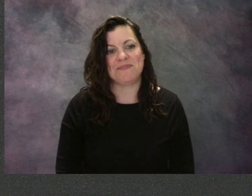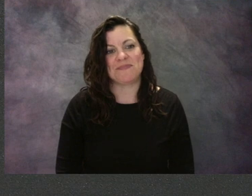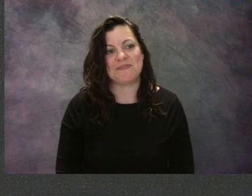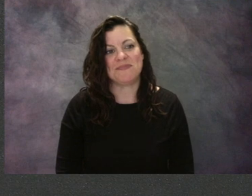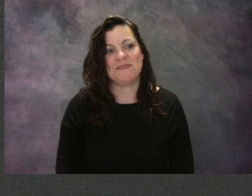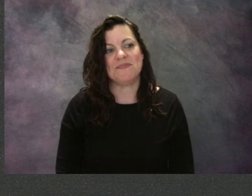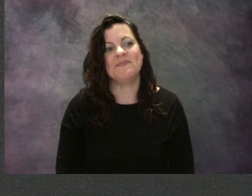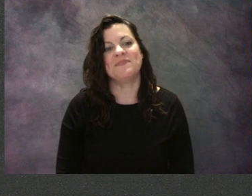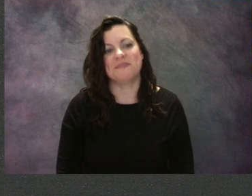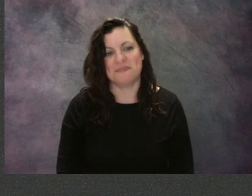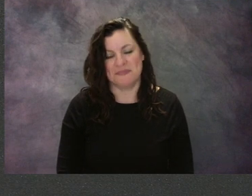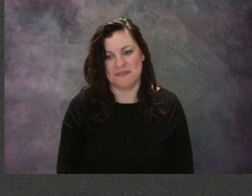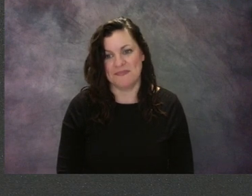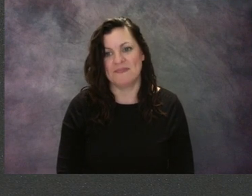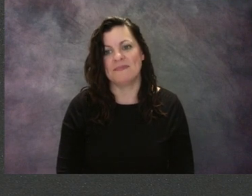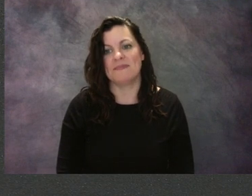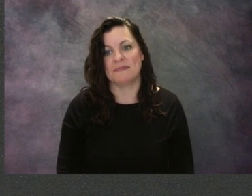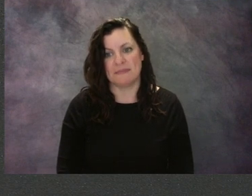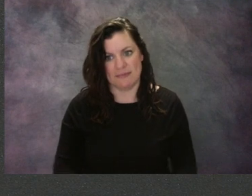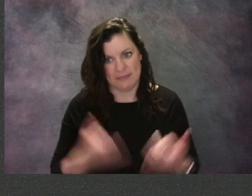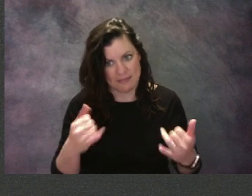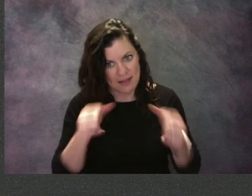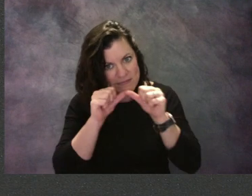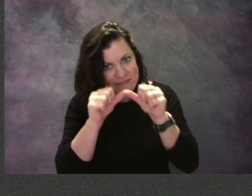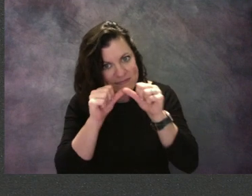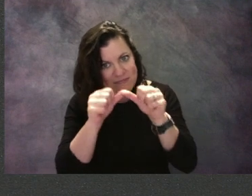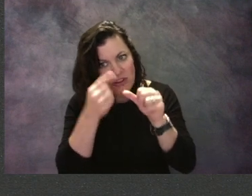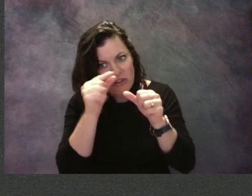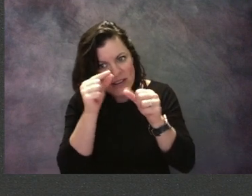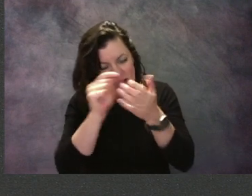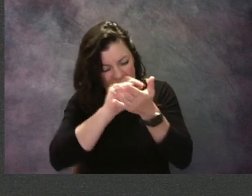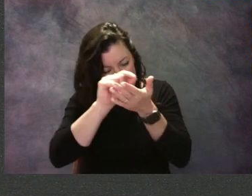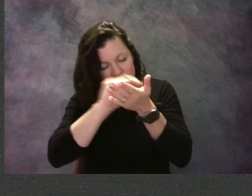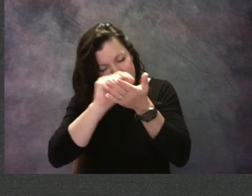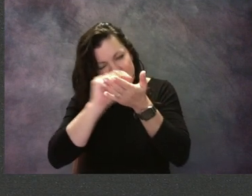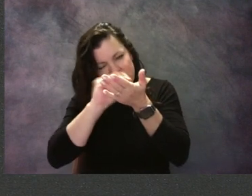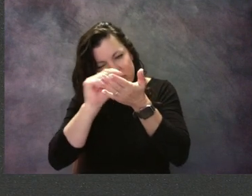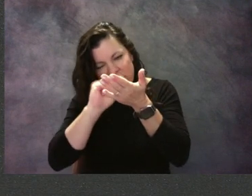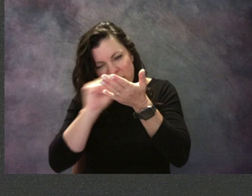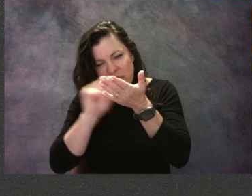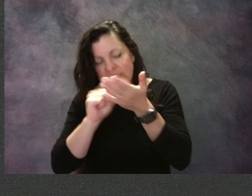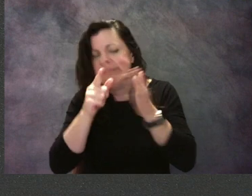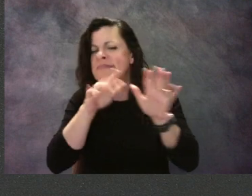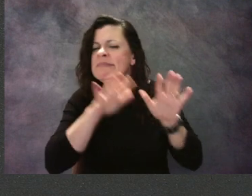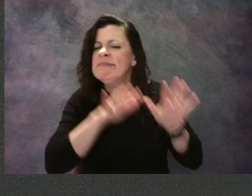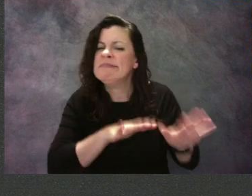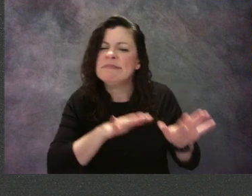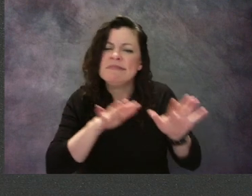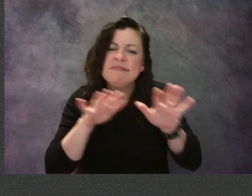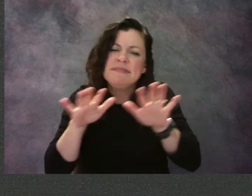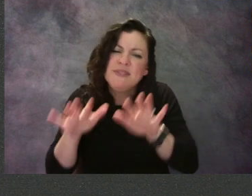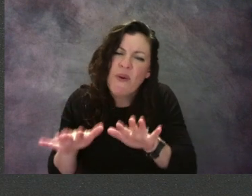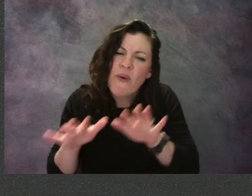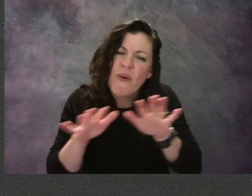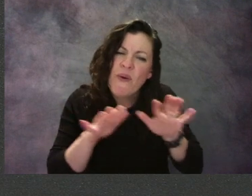I want you guys to continue coloring, taking your time, and using your art manners.